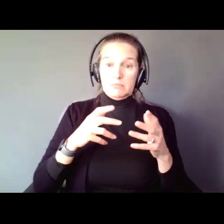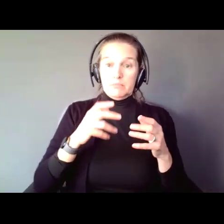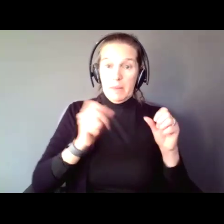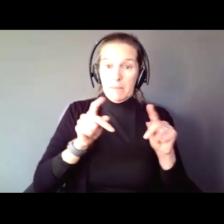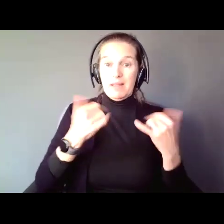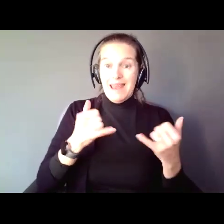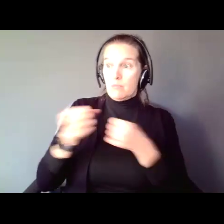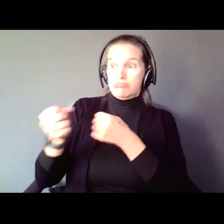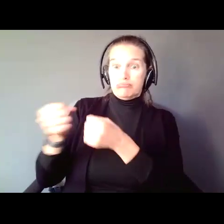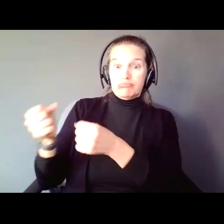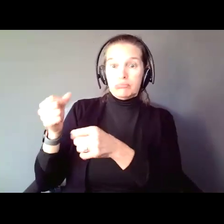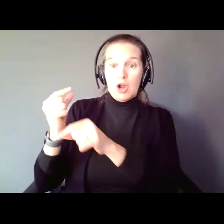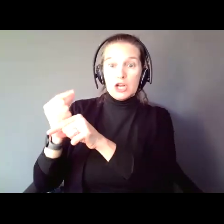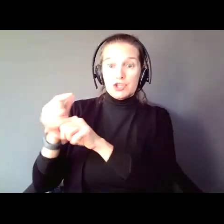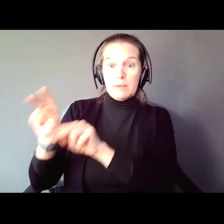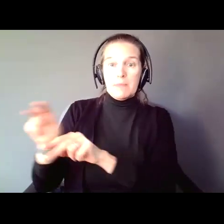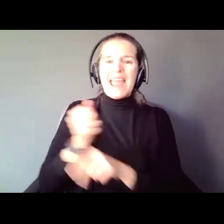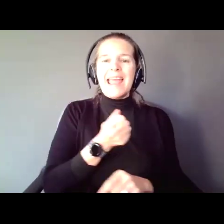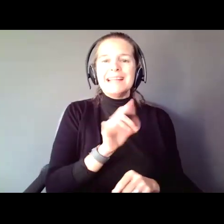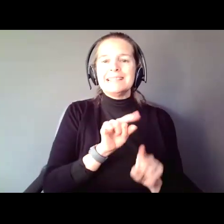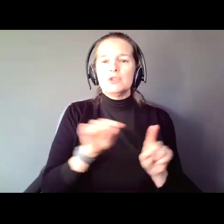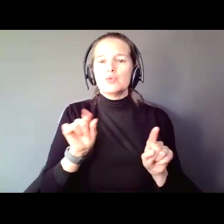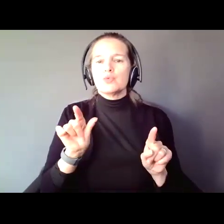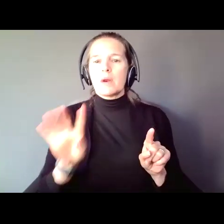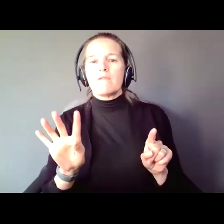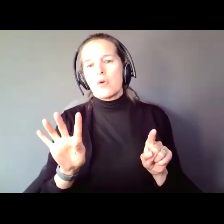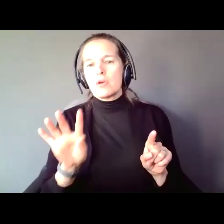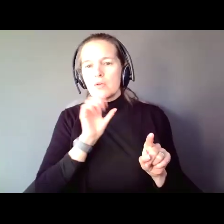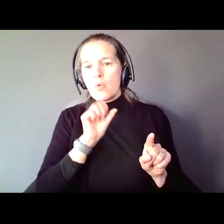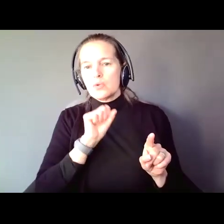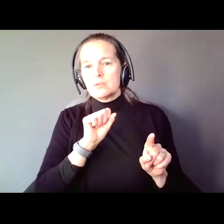18 to 24 year olds with Intellectual and Developmental Disabilities, because somebody